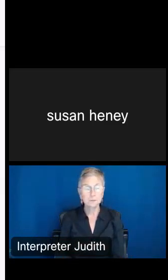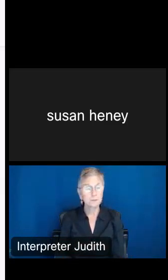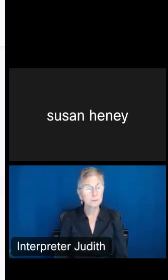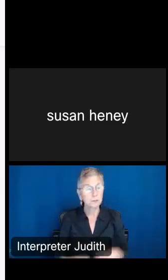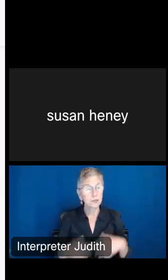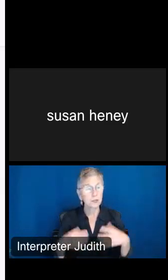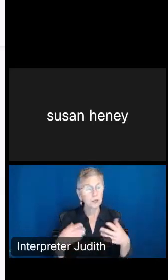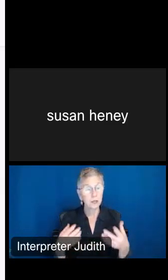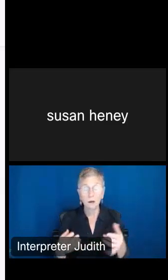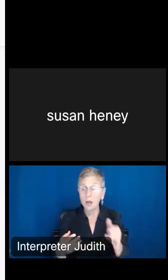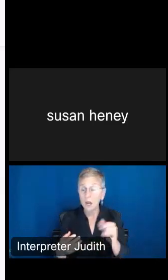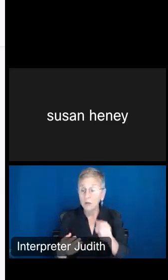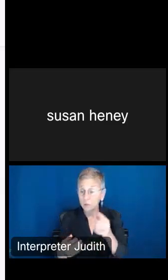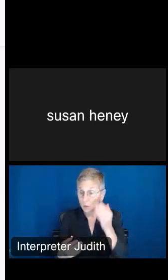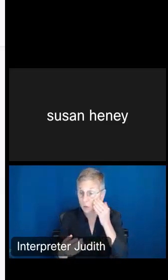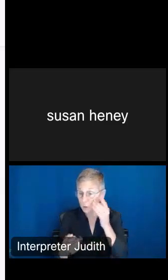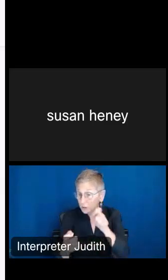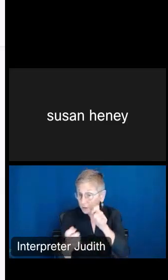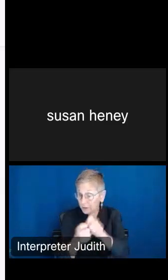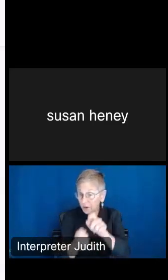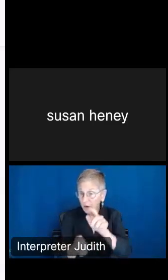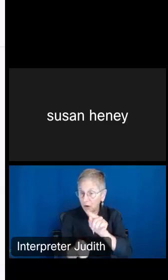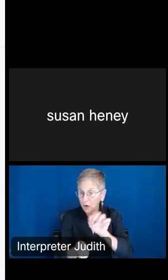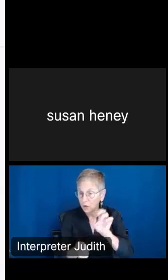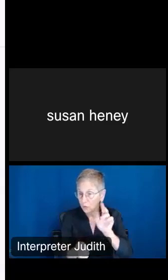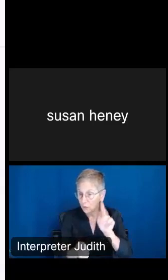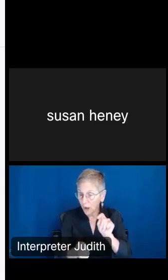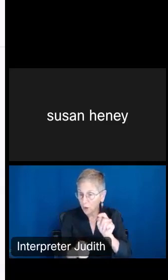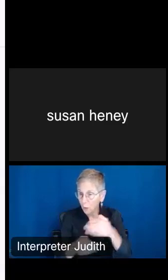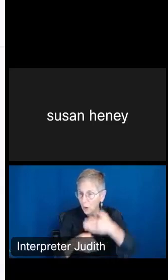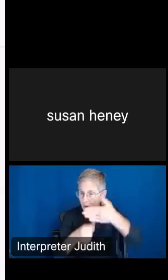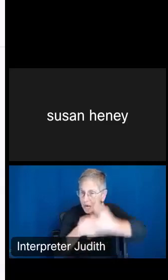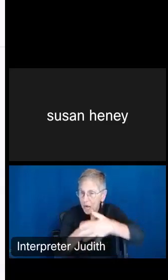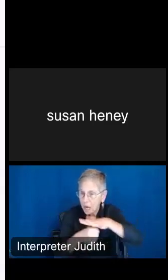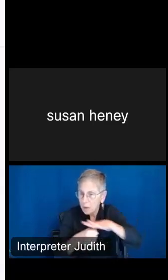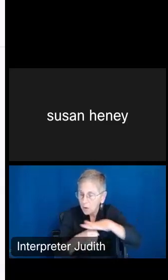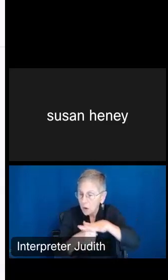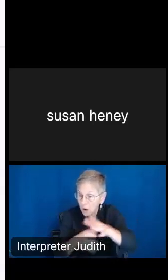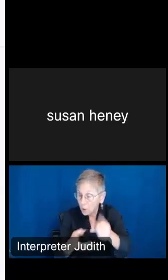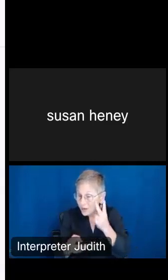you knew the specific tract level or neighborhood that you wanted to see, you could select it